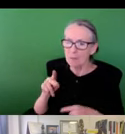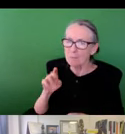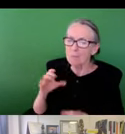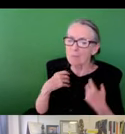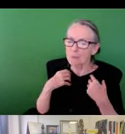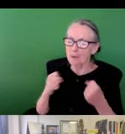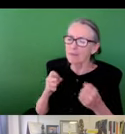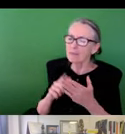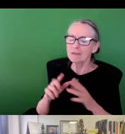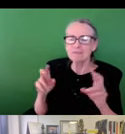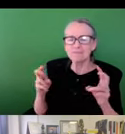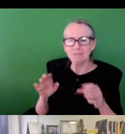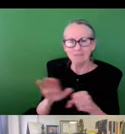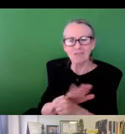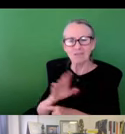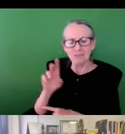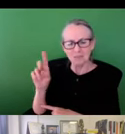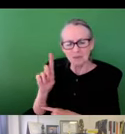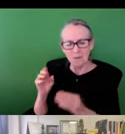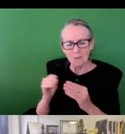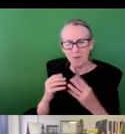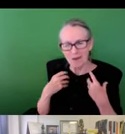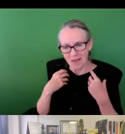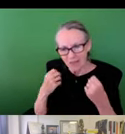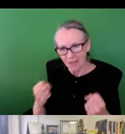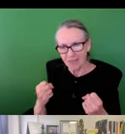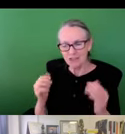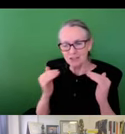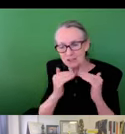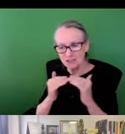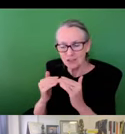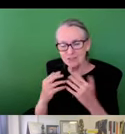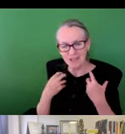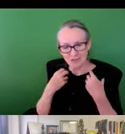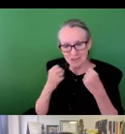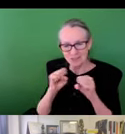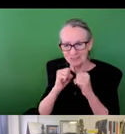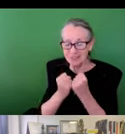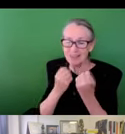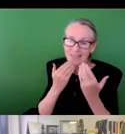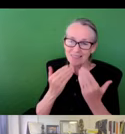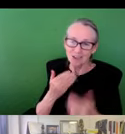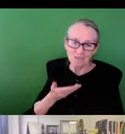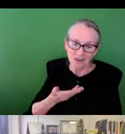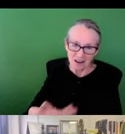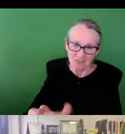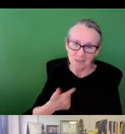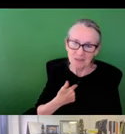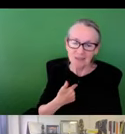science class of a participant station and university partnerships area pillar in planning are the gateway